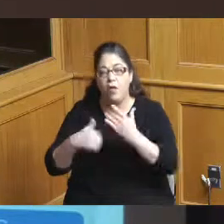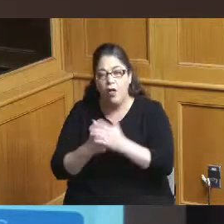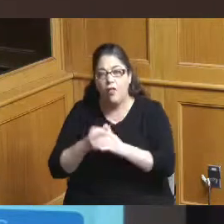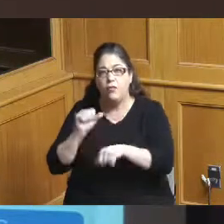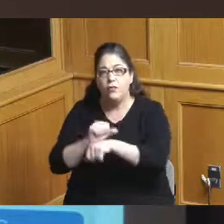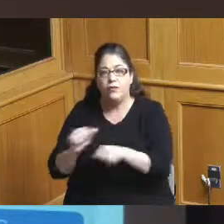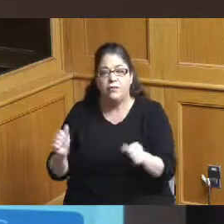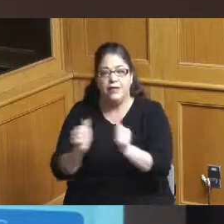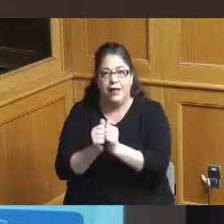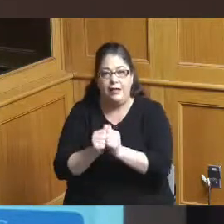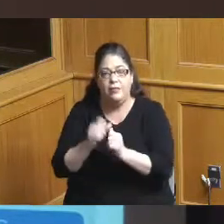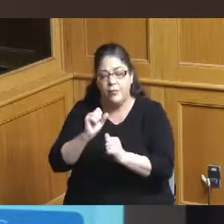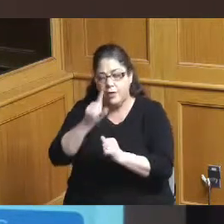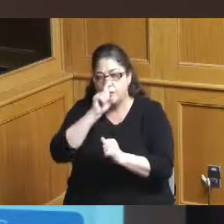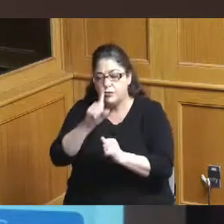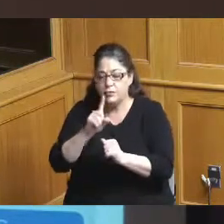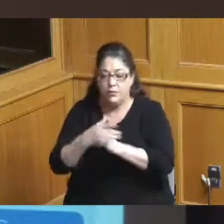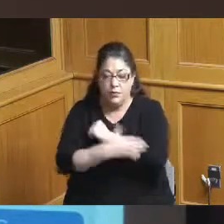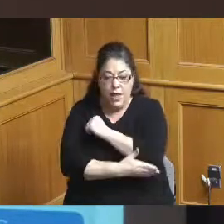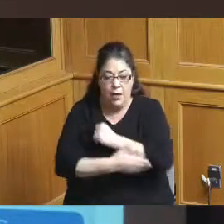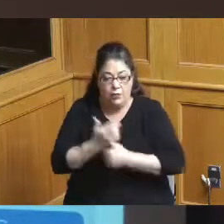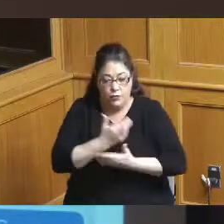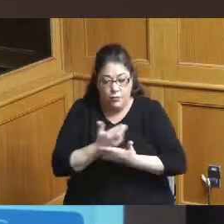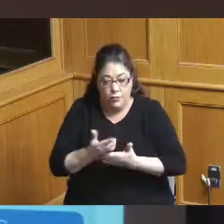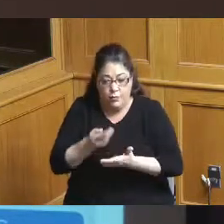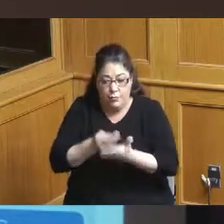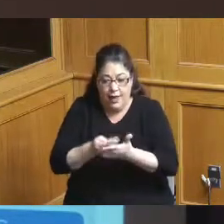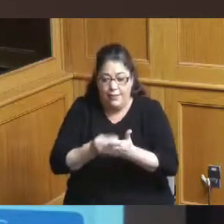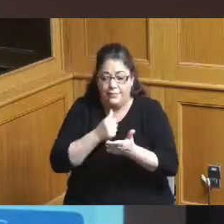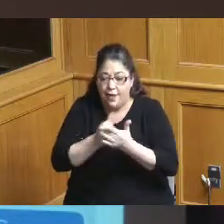that the the county's resources and the occupancy tax have held up through